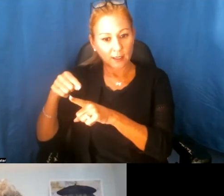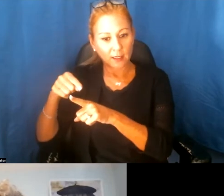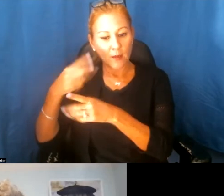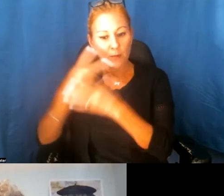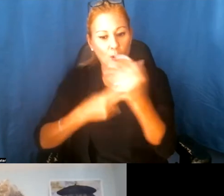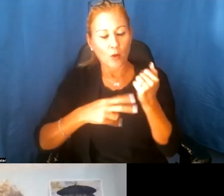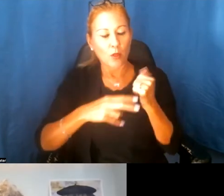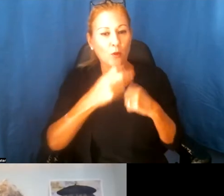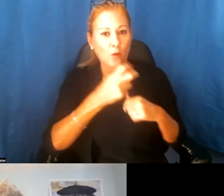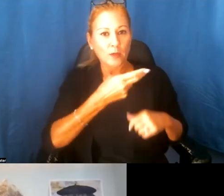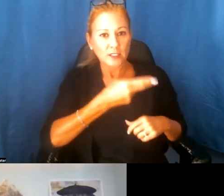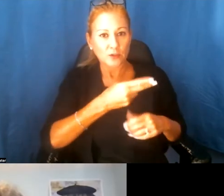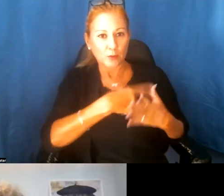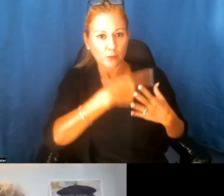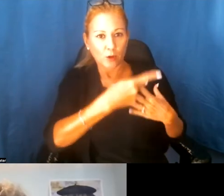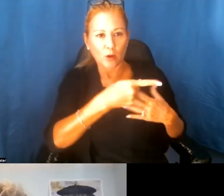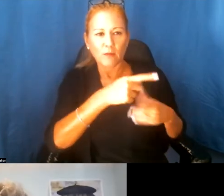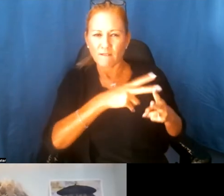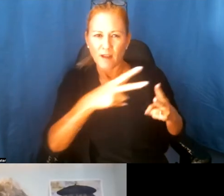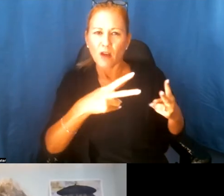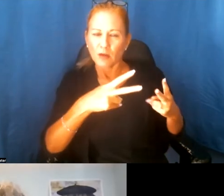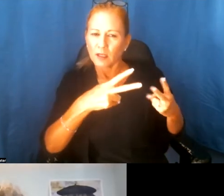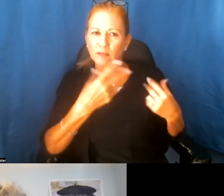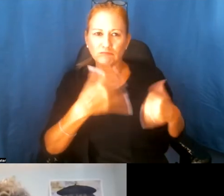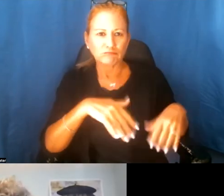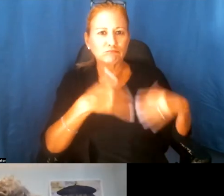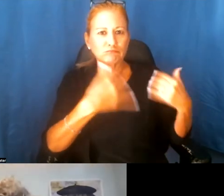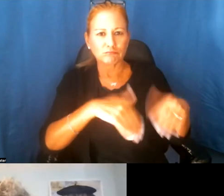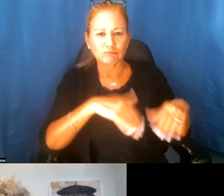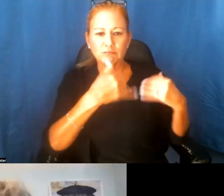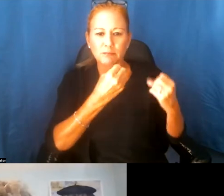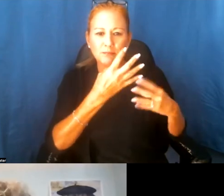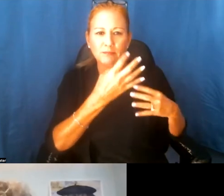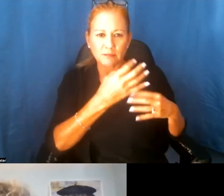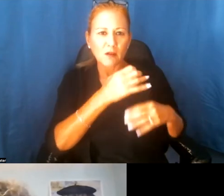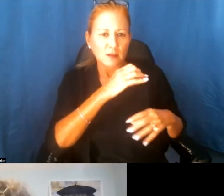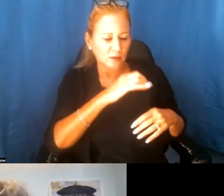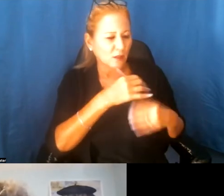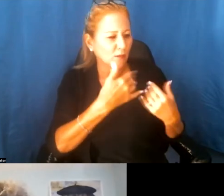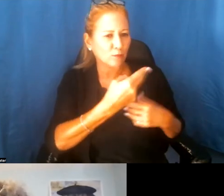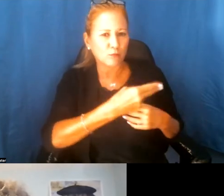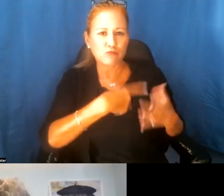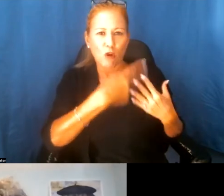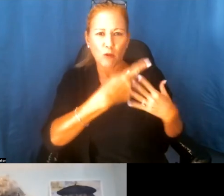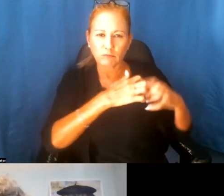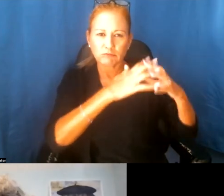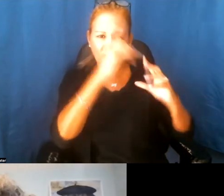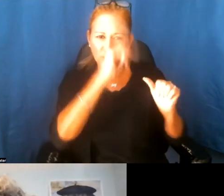program which was a rich and deep and, and many decades-long oral history program had cultivated